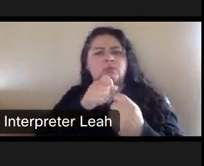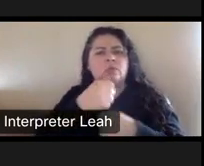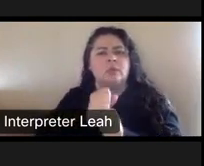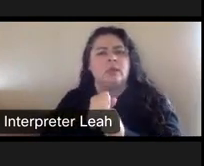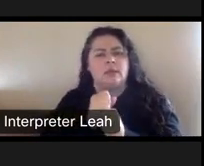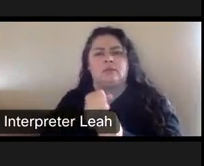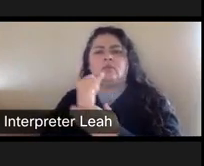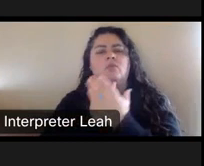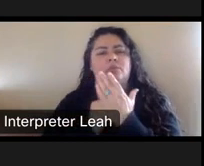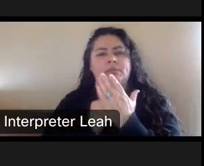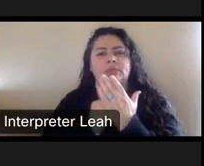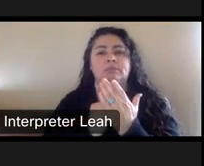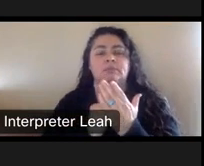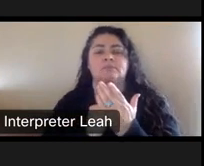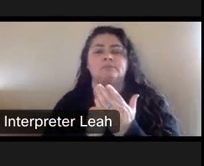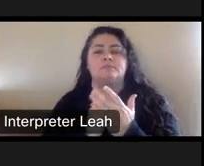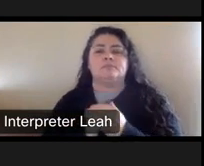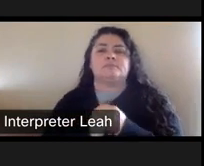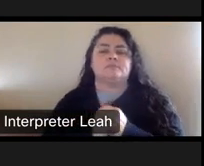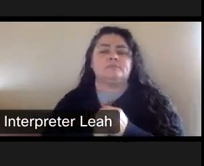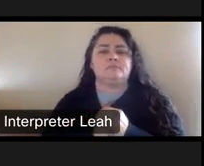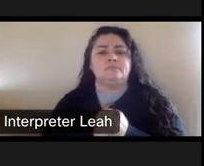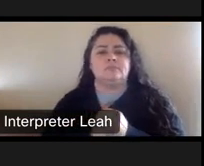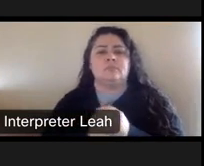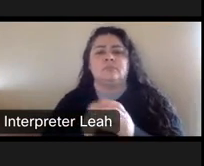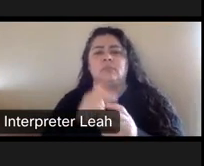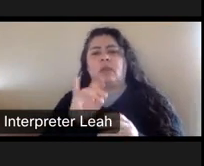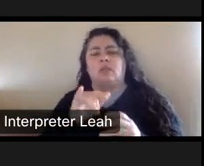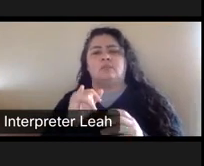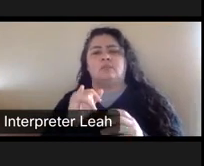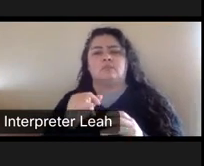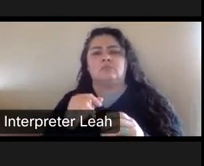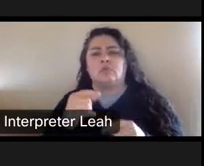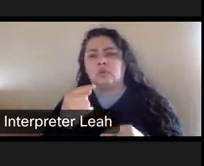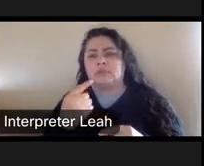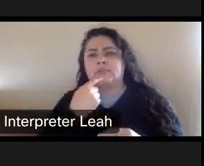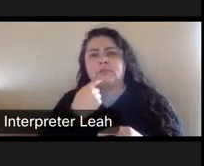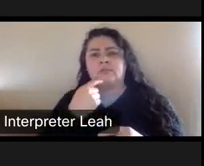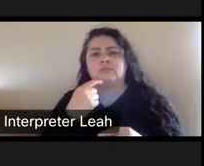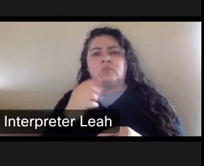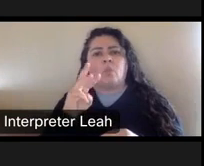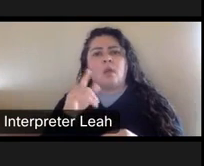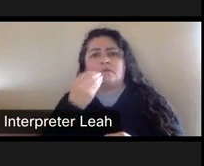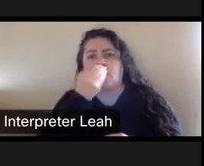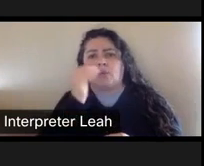Art piece Kelly argued that wildflower works was like this next slide. Please.